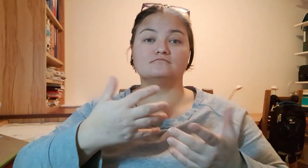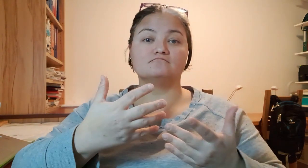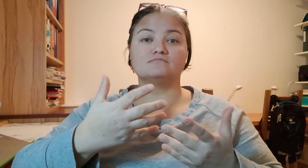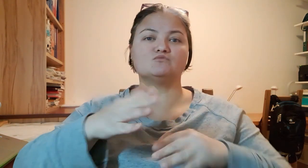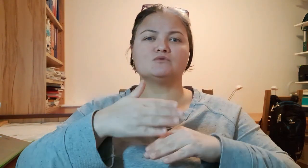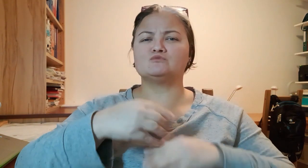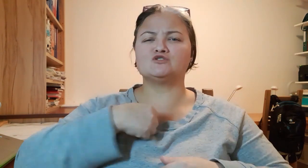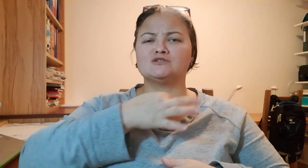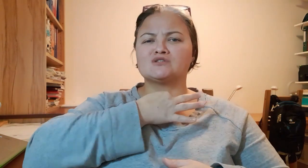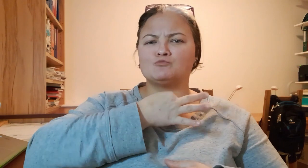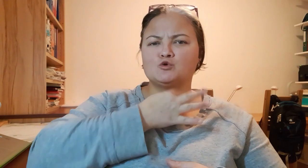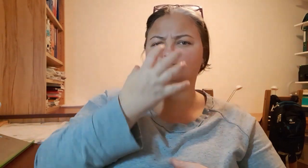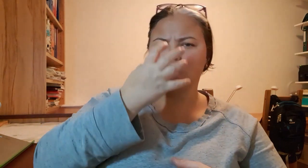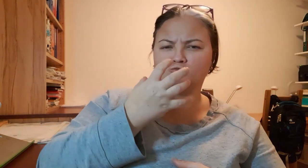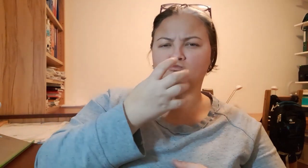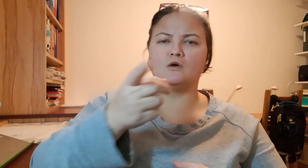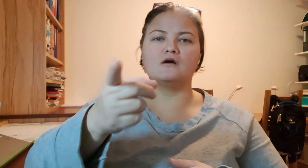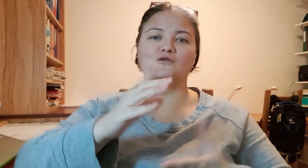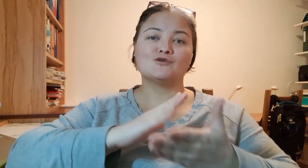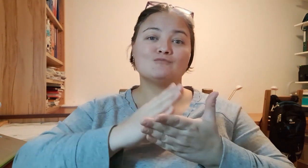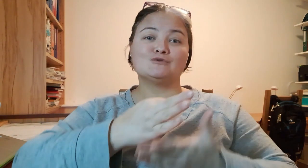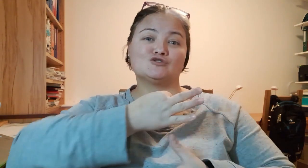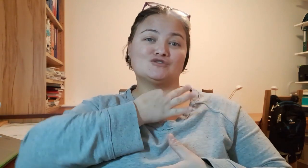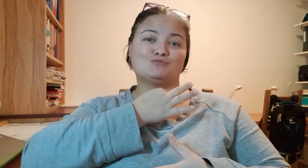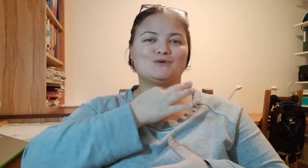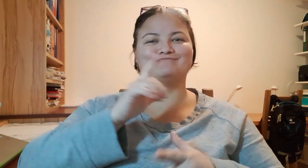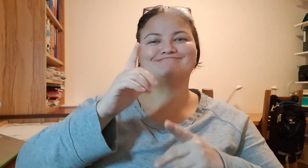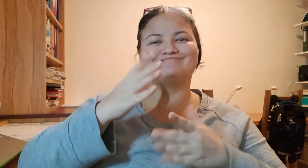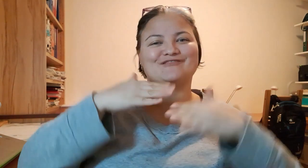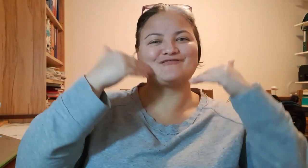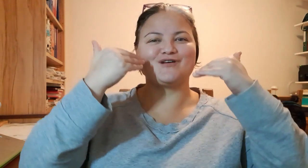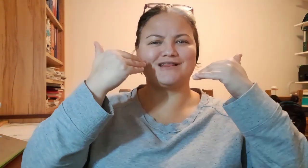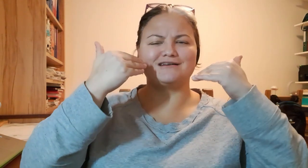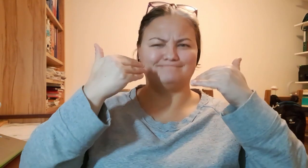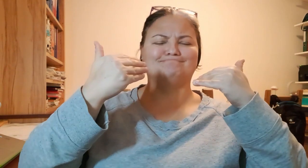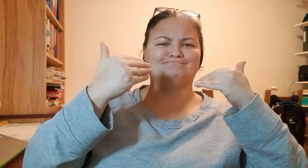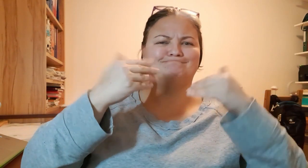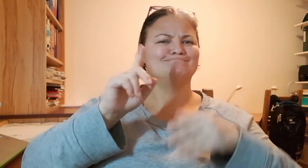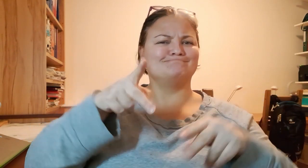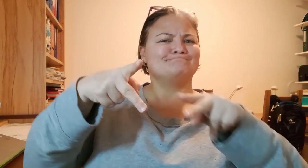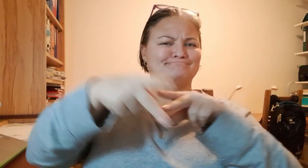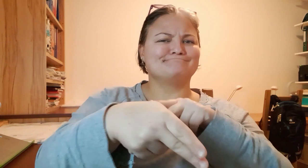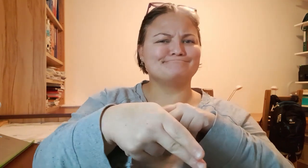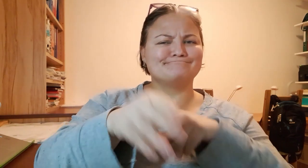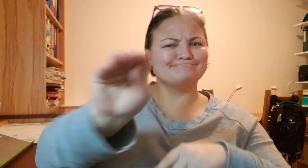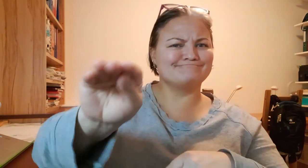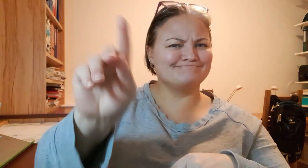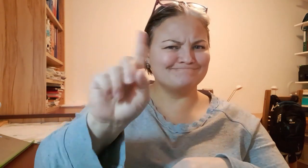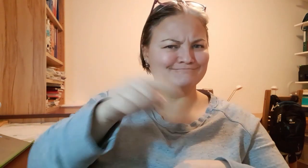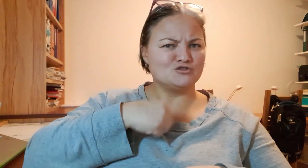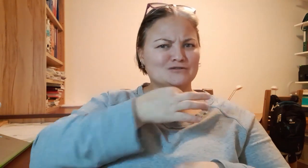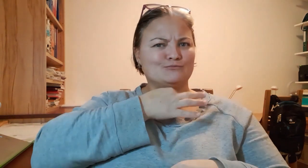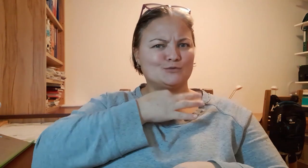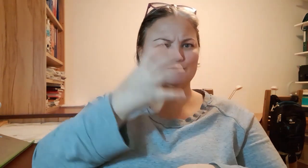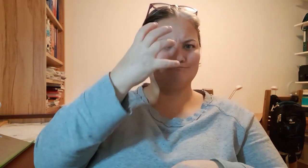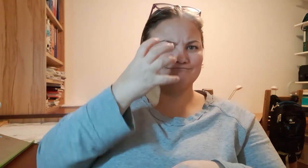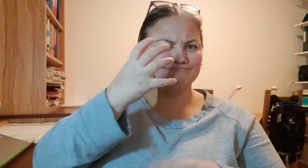For example I am angry but the interpreter is saying it in a happy mood then I tell them how I ment it.